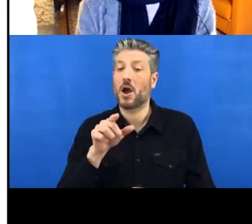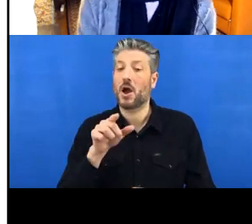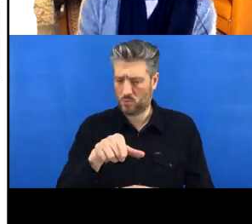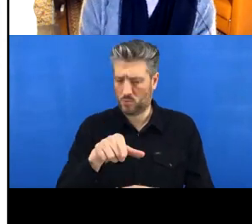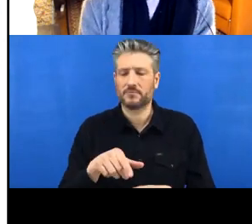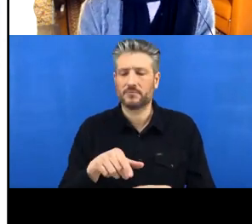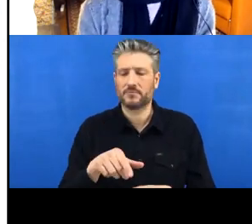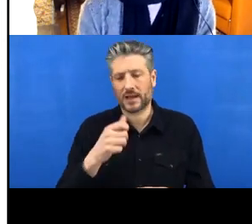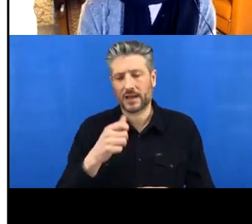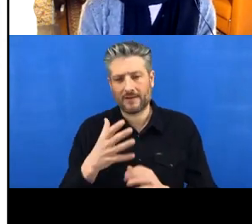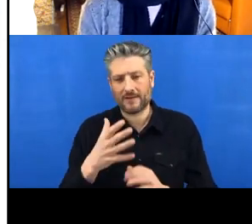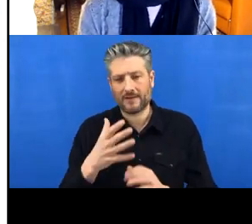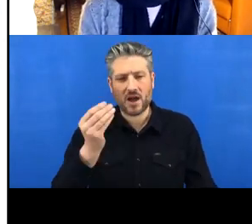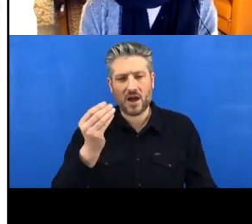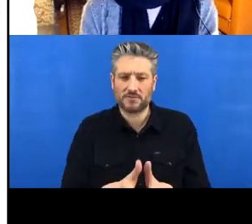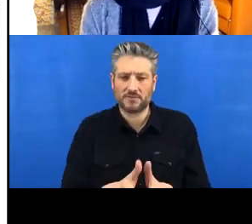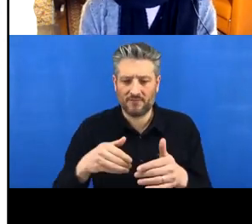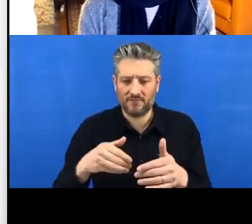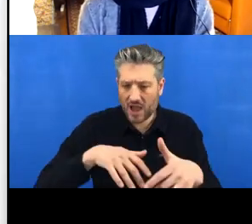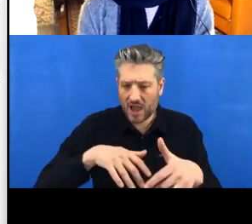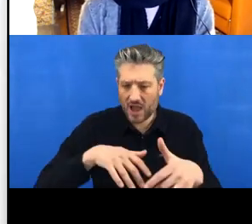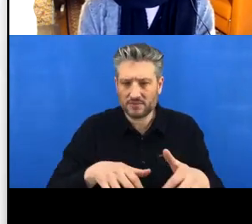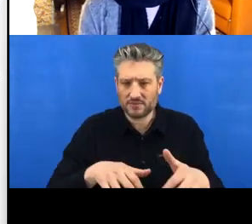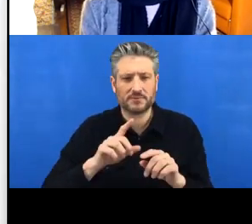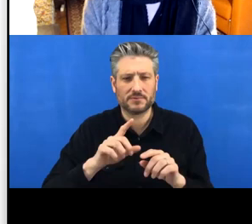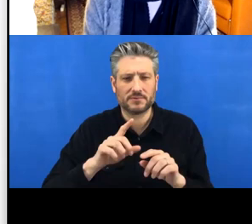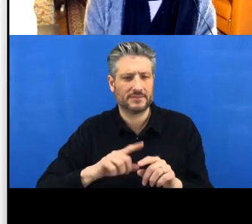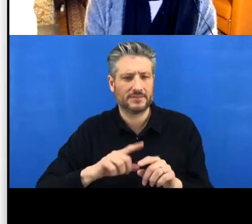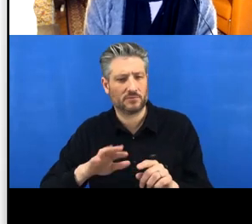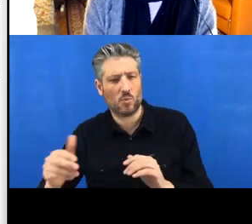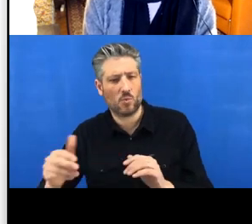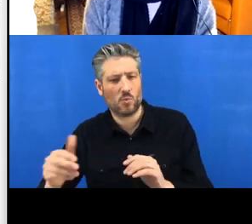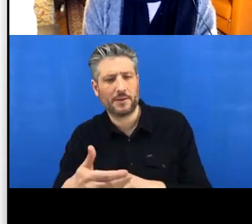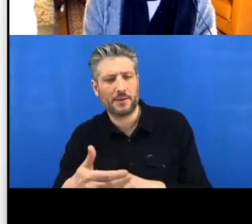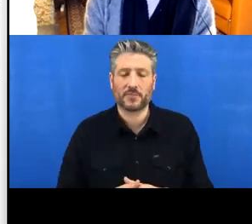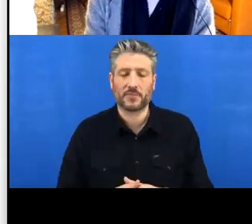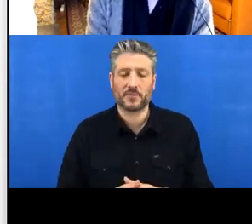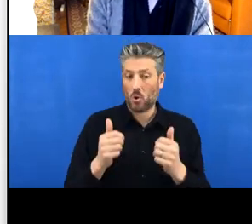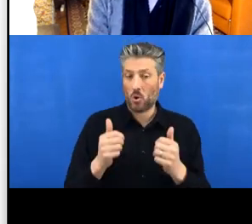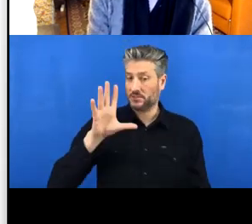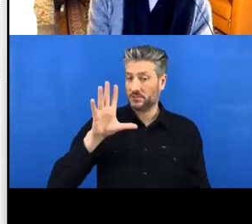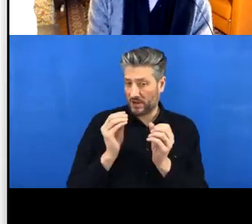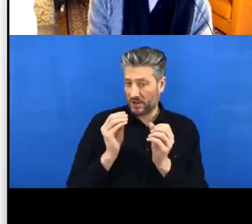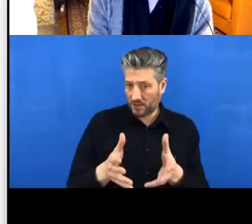Okay, so let's just do the recap. So we can also clone repositories to our computers.